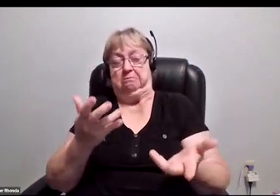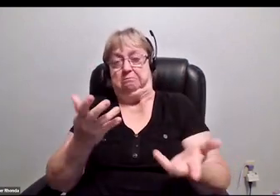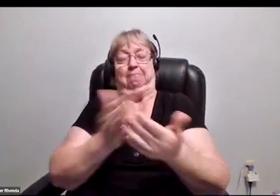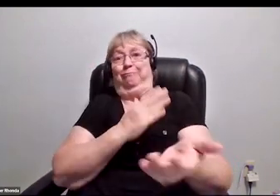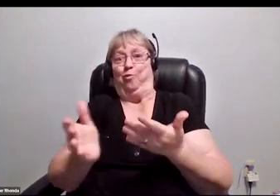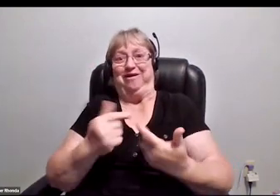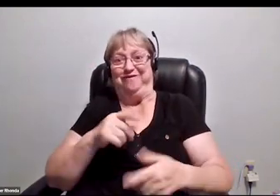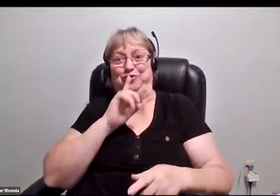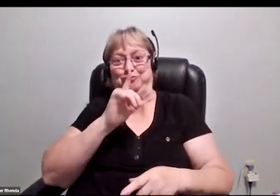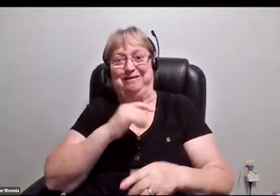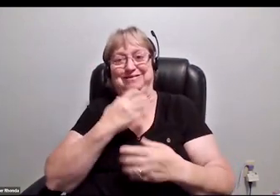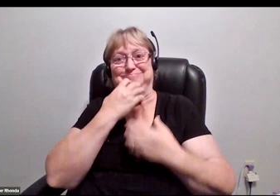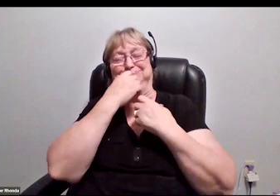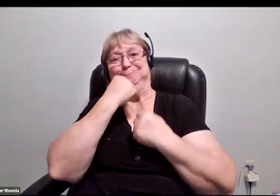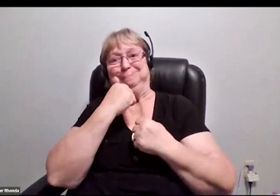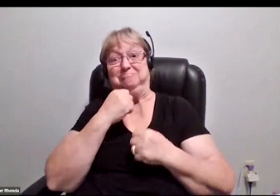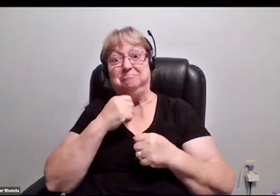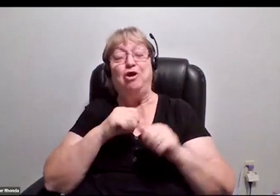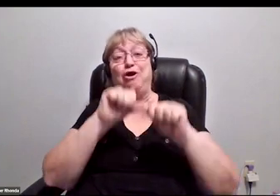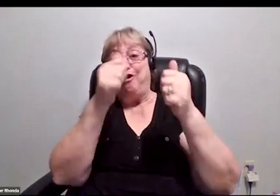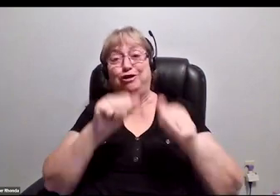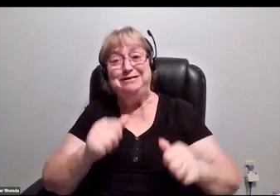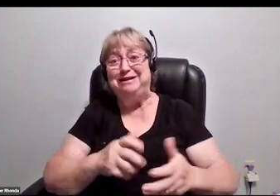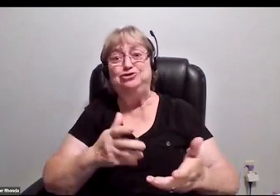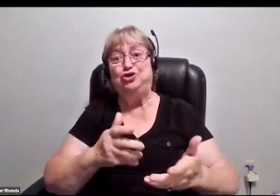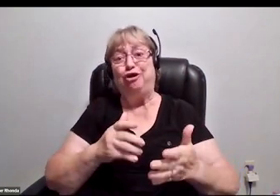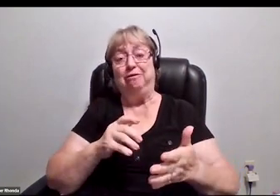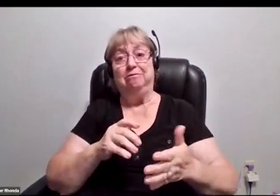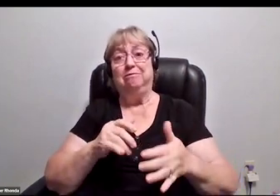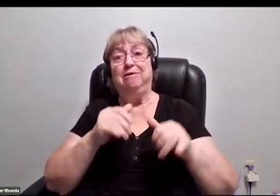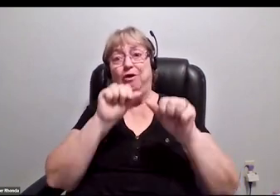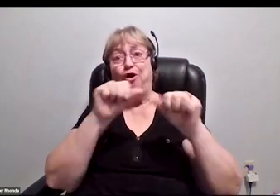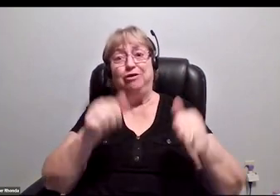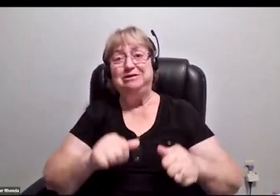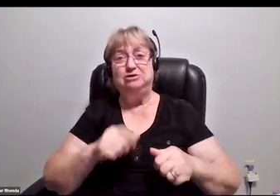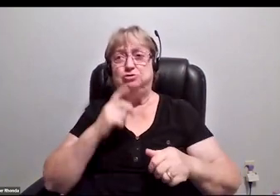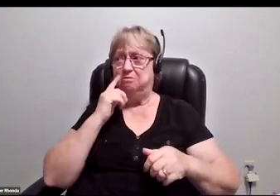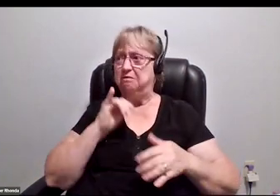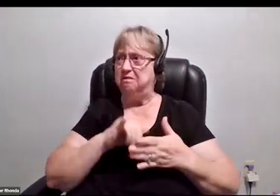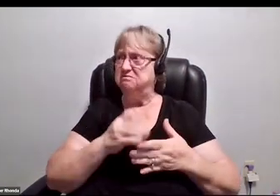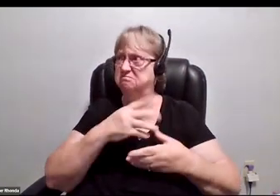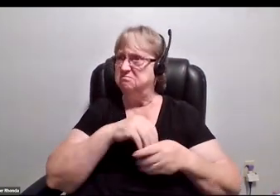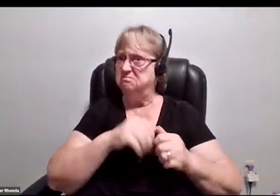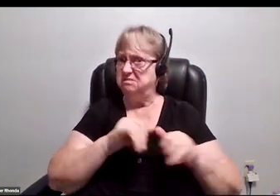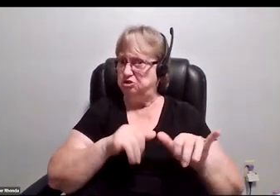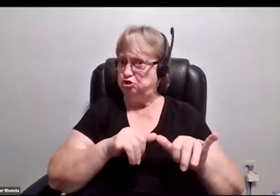whatever you really like to do. Architecture. Is that STEM? Is architecture STEM? I think it's engineering. City engineering,